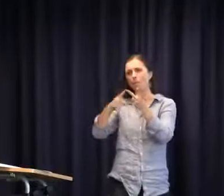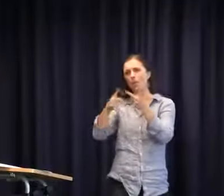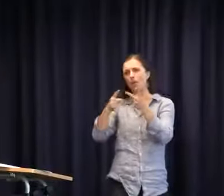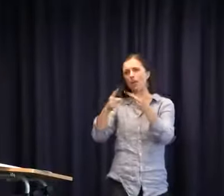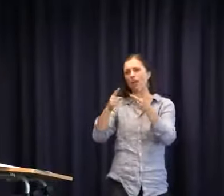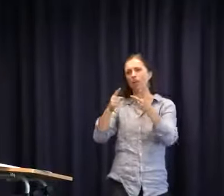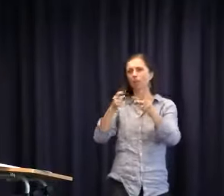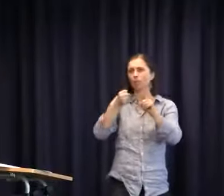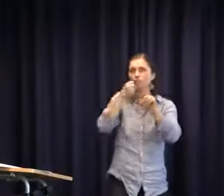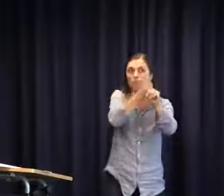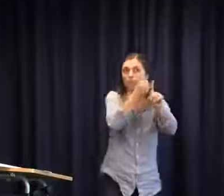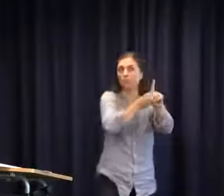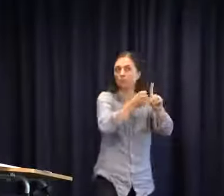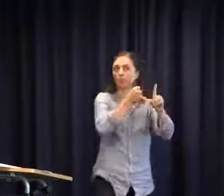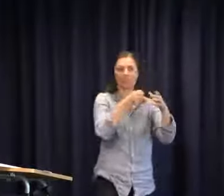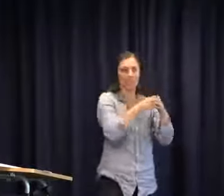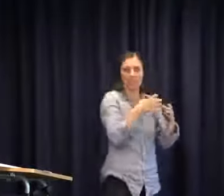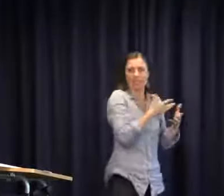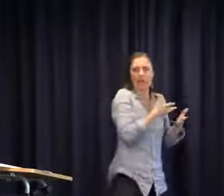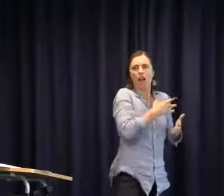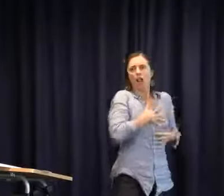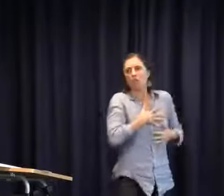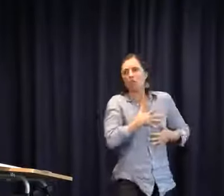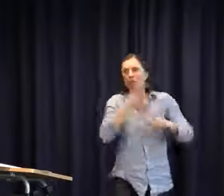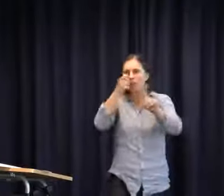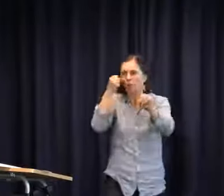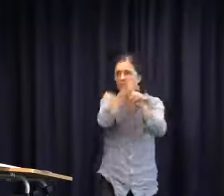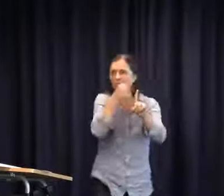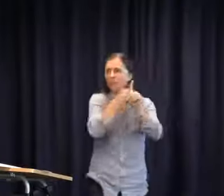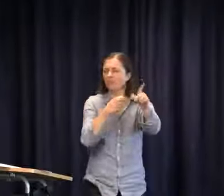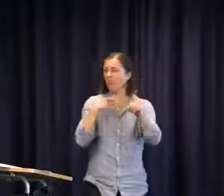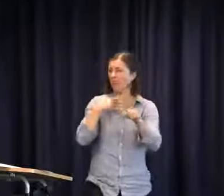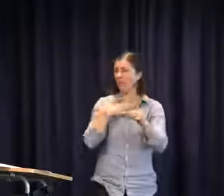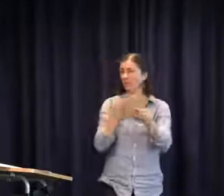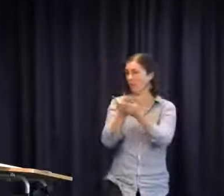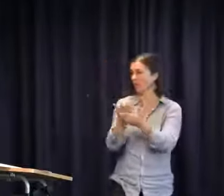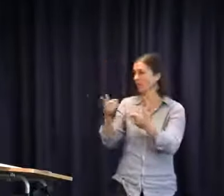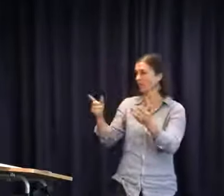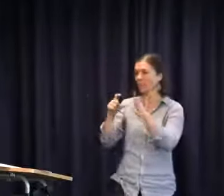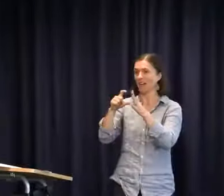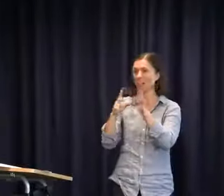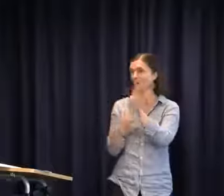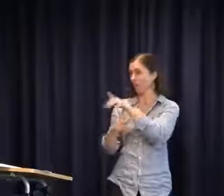group, but also another active group to be able to lobby the government. I do propose